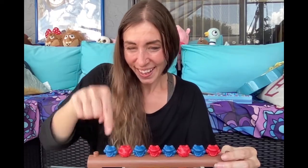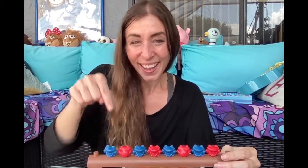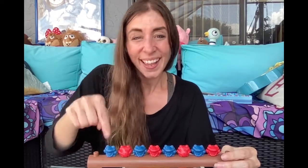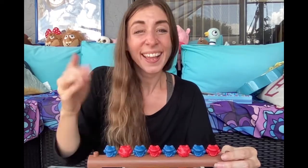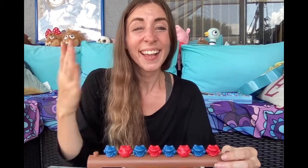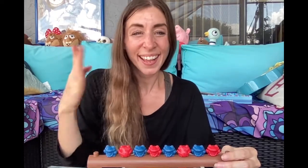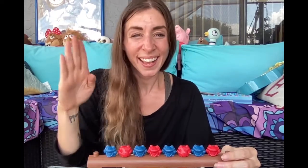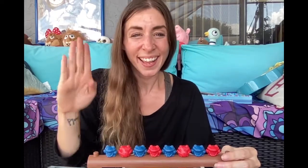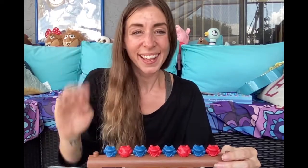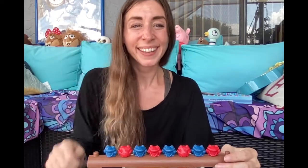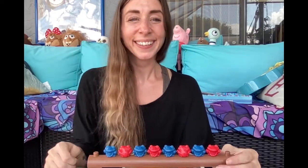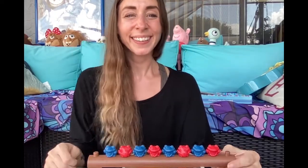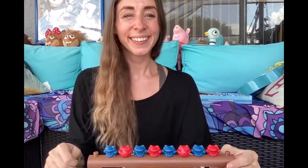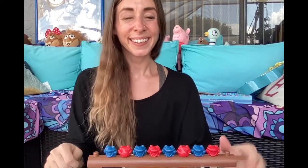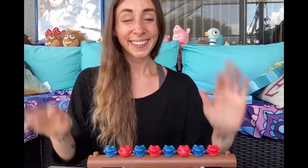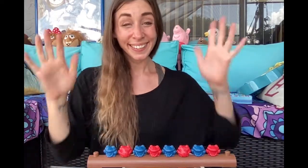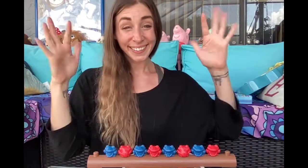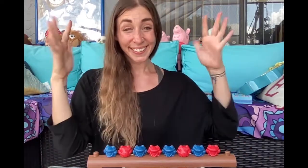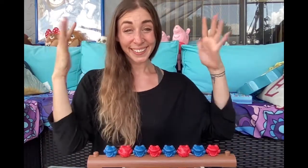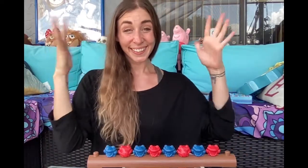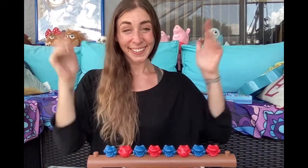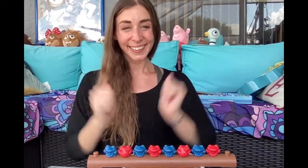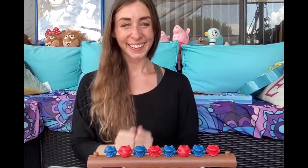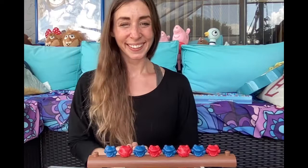It's blue.